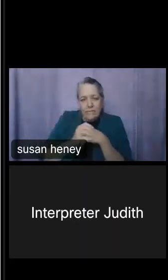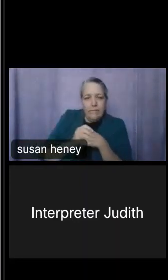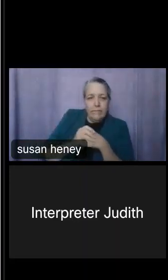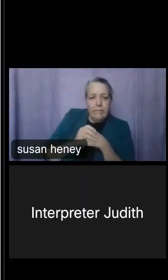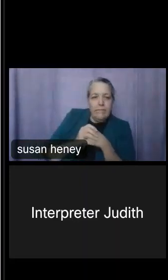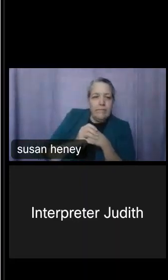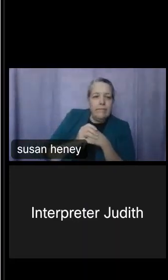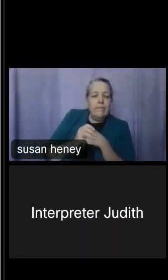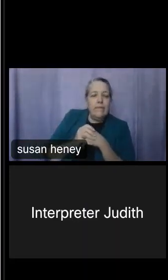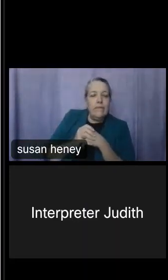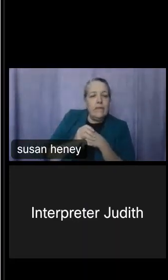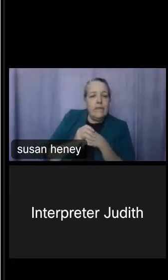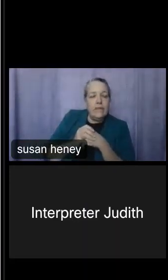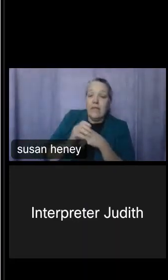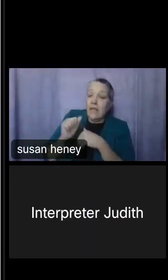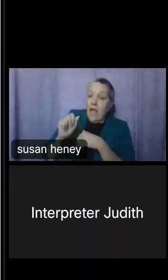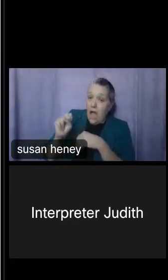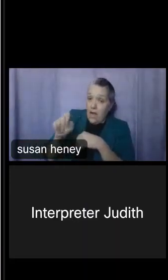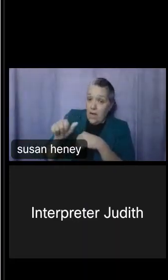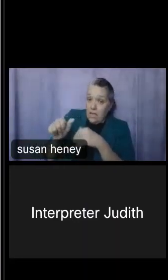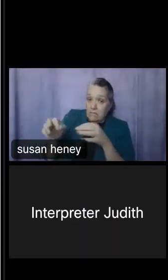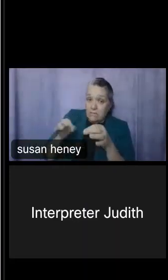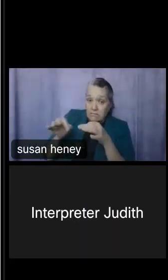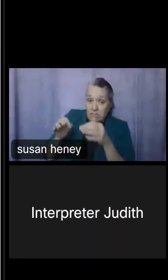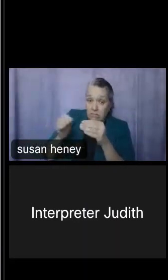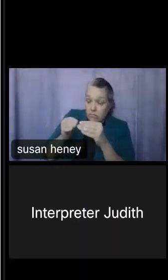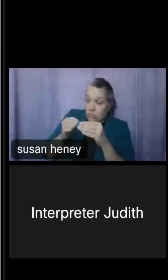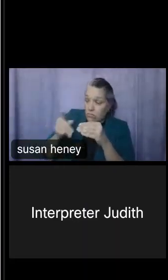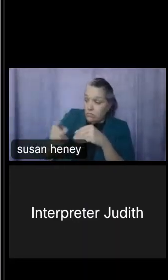over to Ana who will go into a little bit more about how we collect our data.